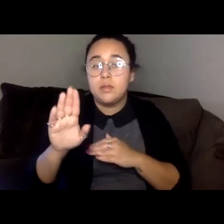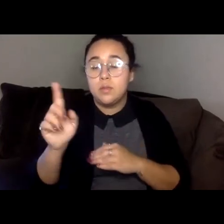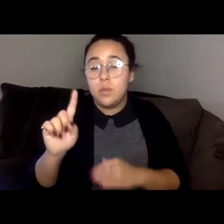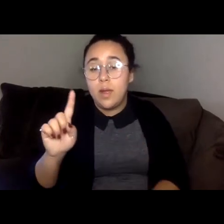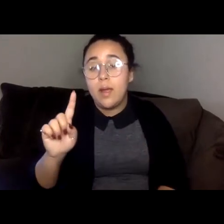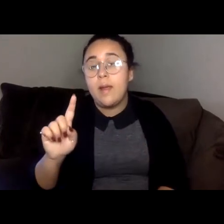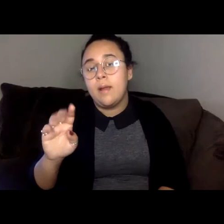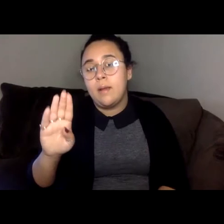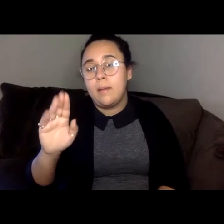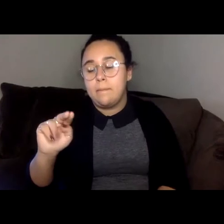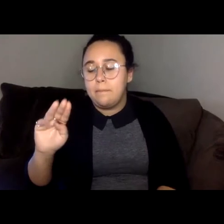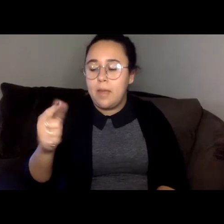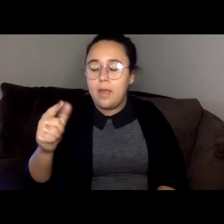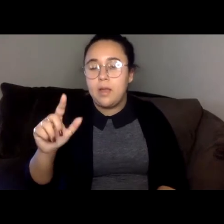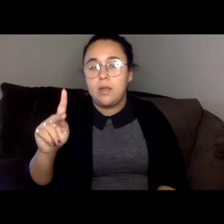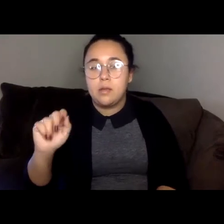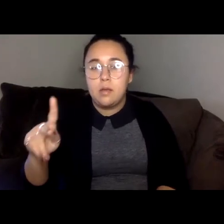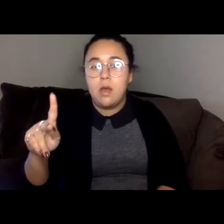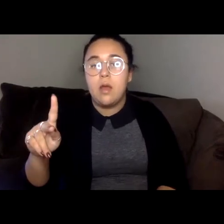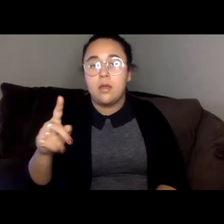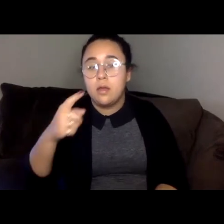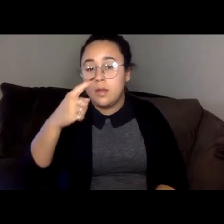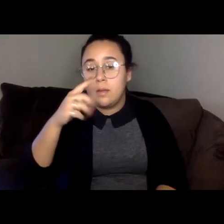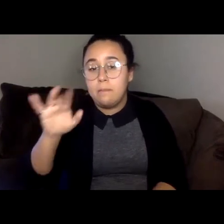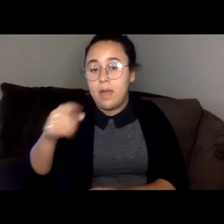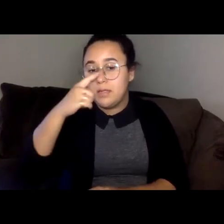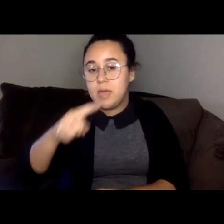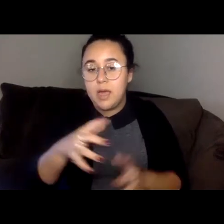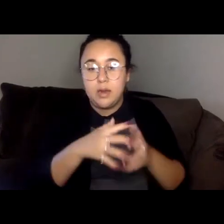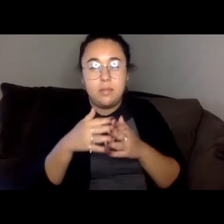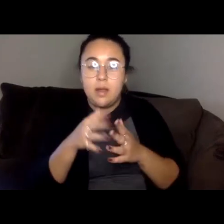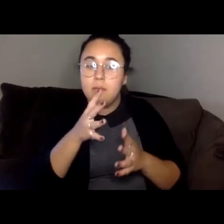She has a BA in English literature from Brown University, and an MFA in creative writing